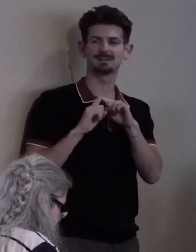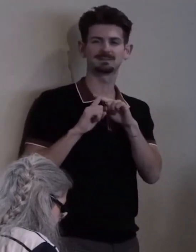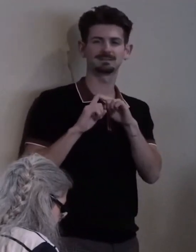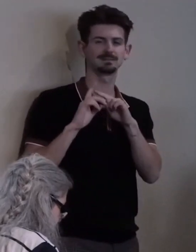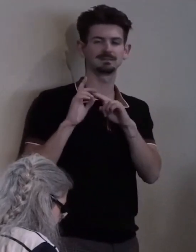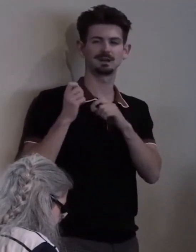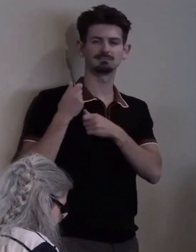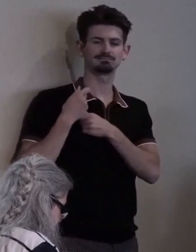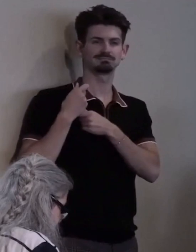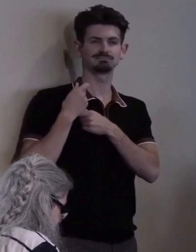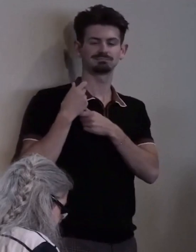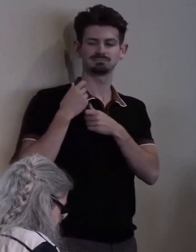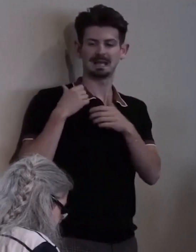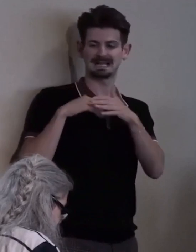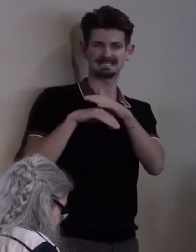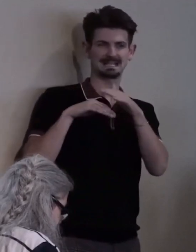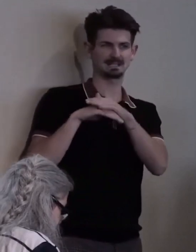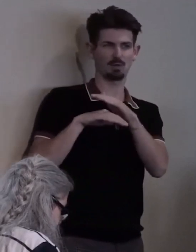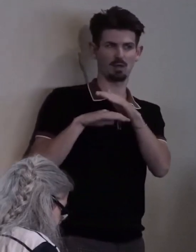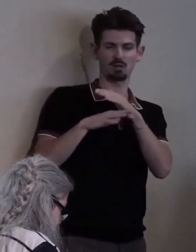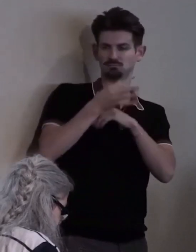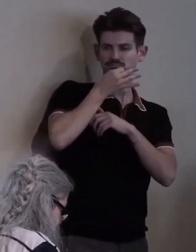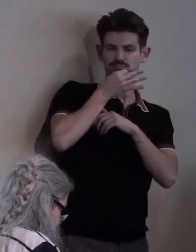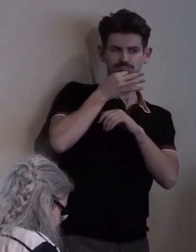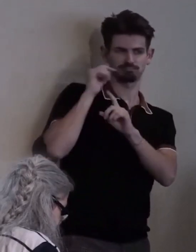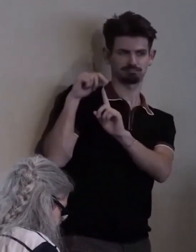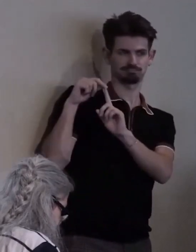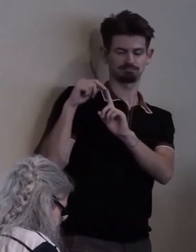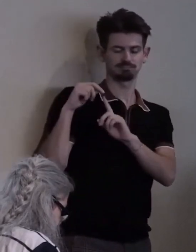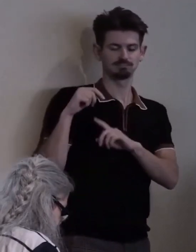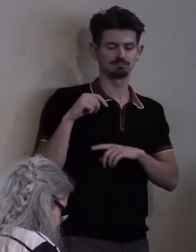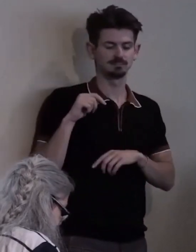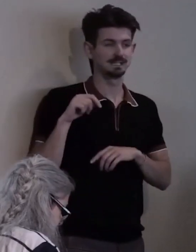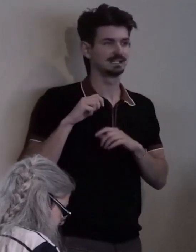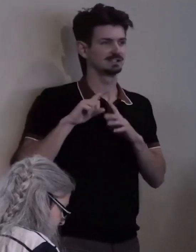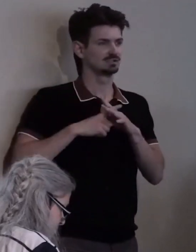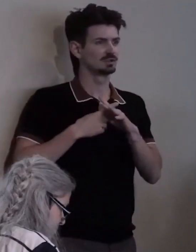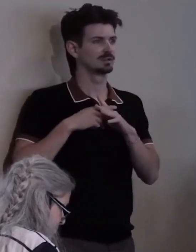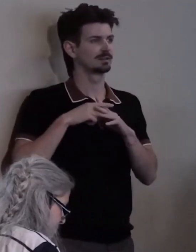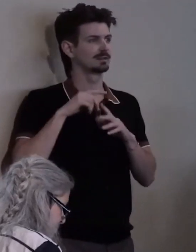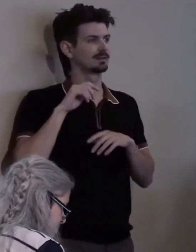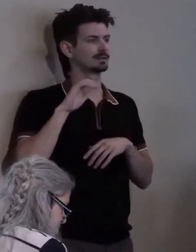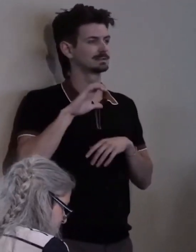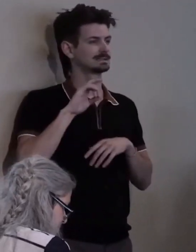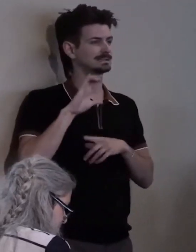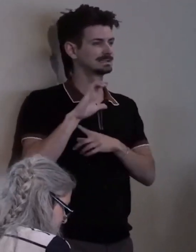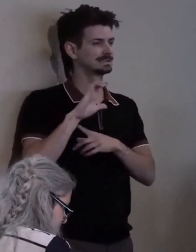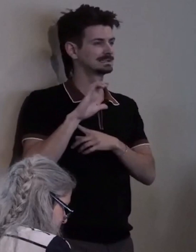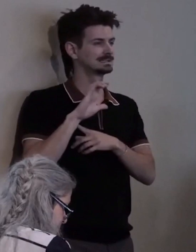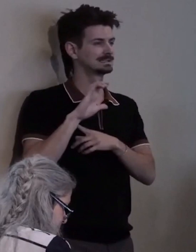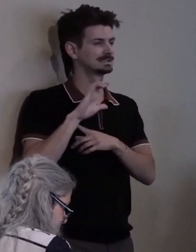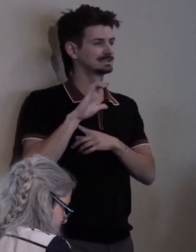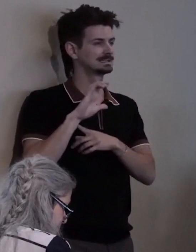Together with others, he began CCDC's Access Survey Program.